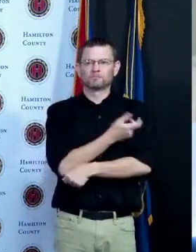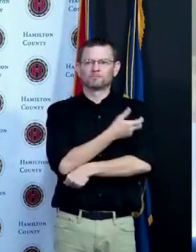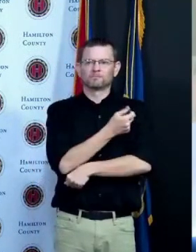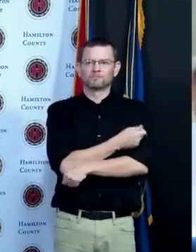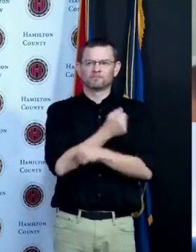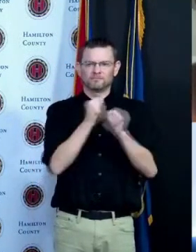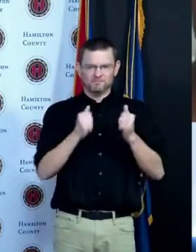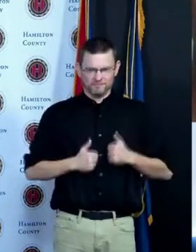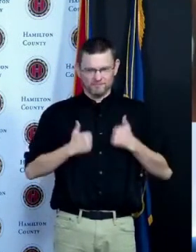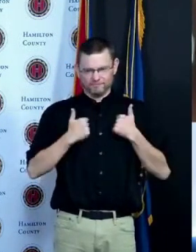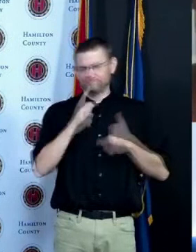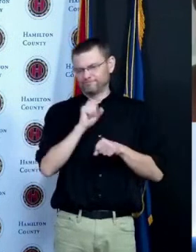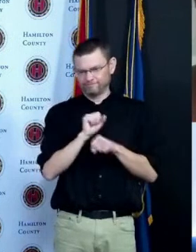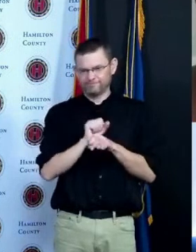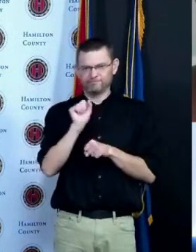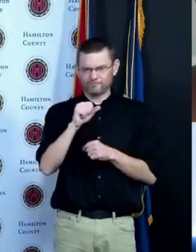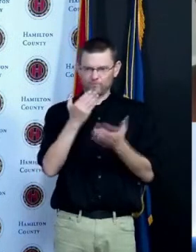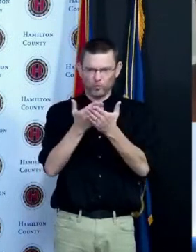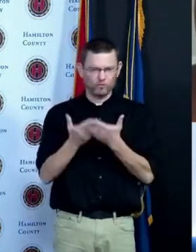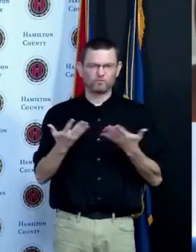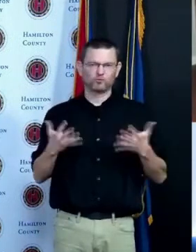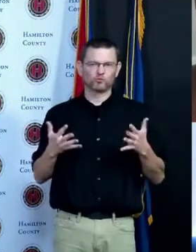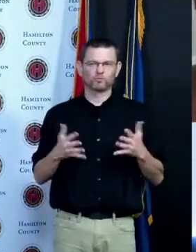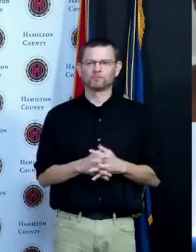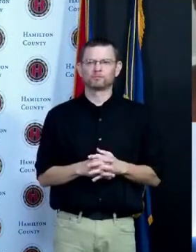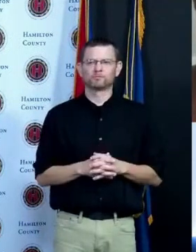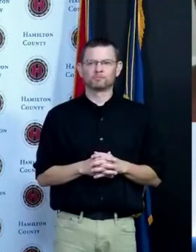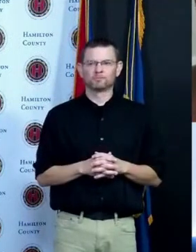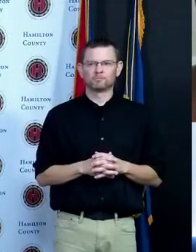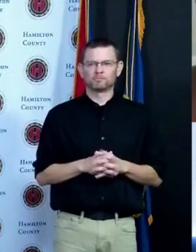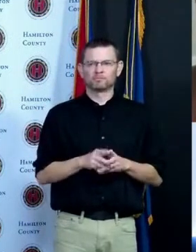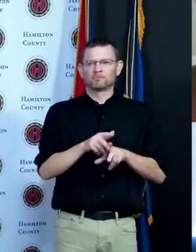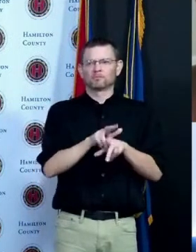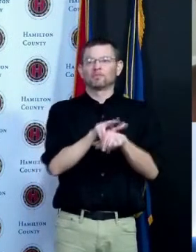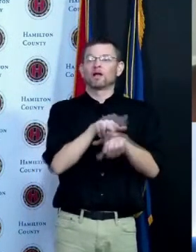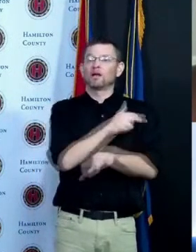and even though children generally speaking do not get the most significant illness and